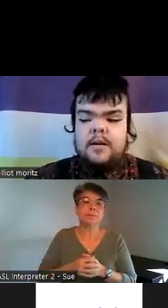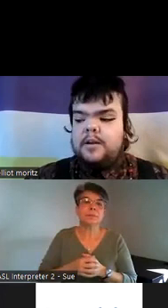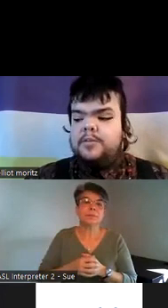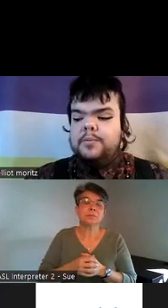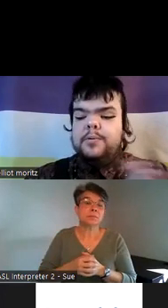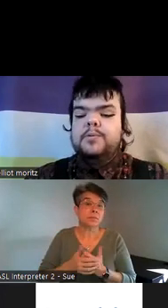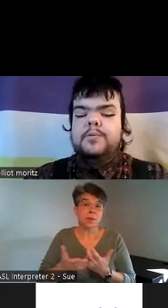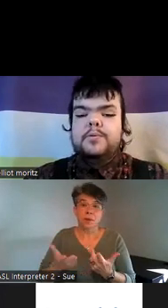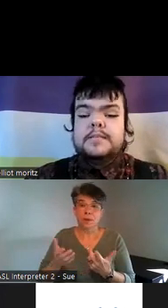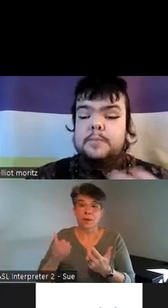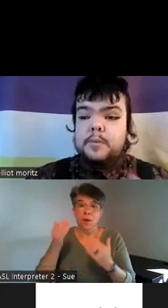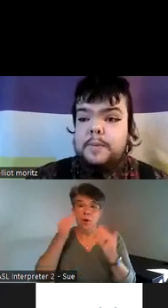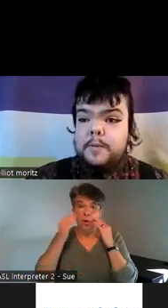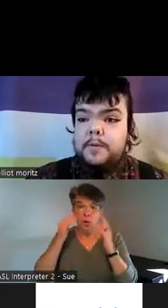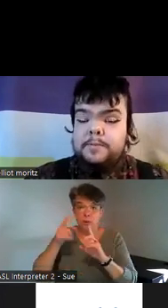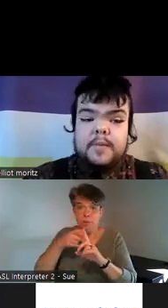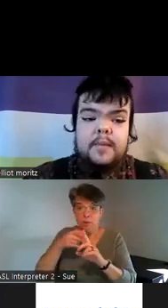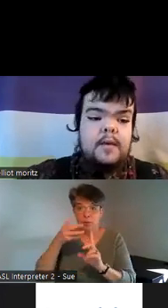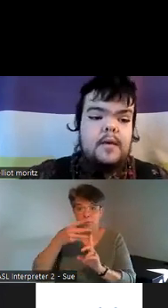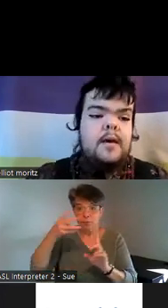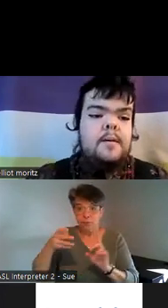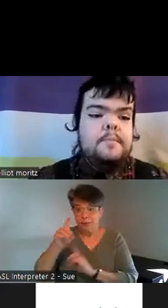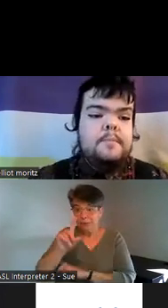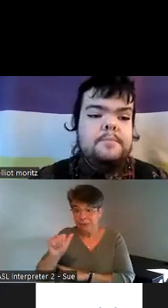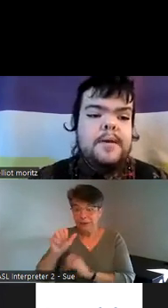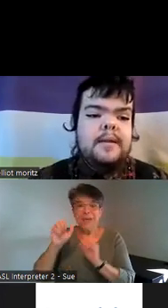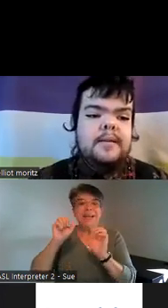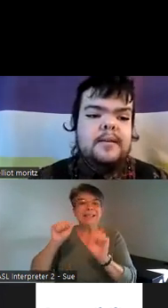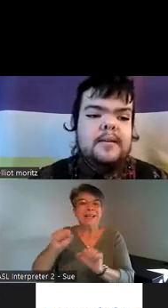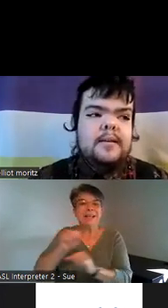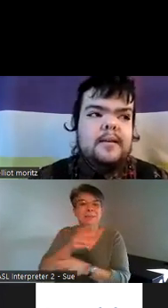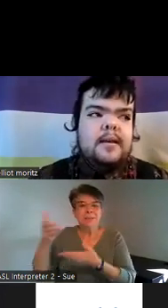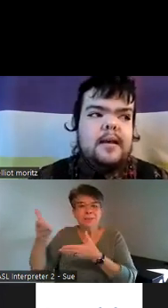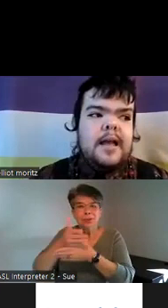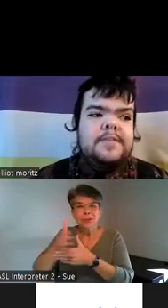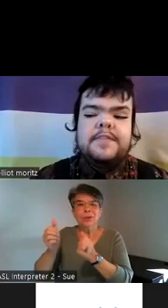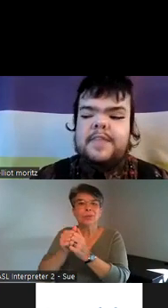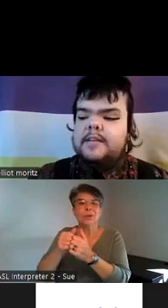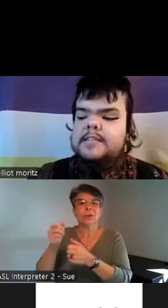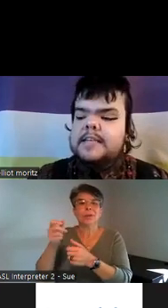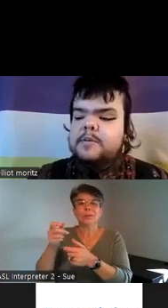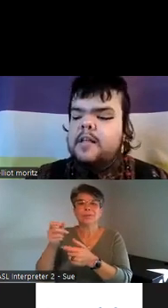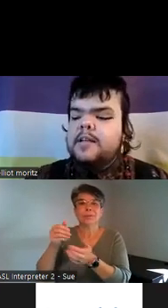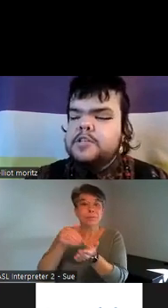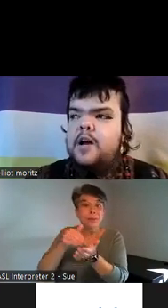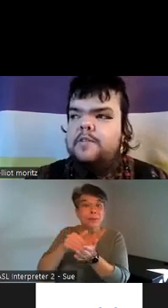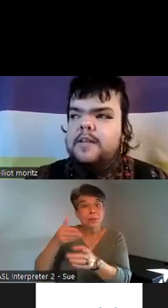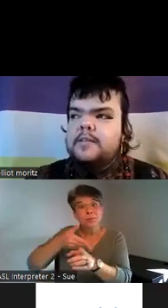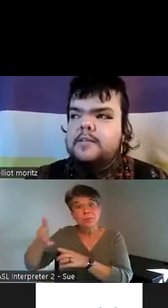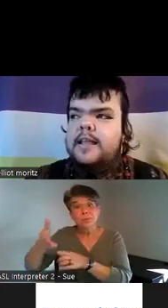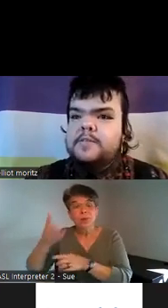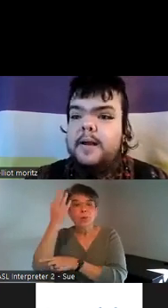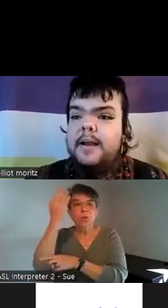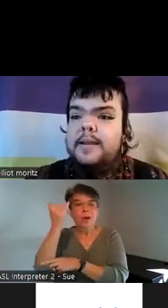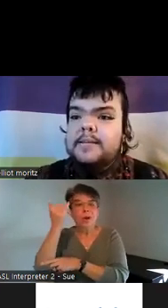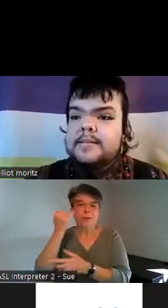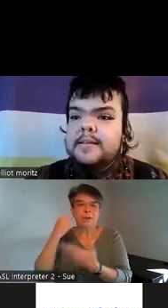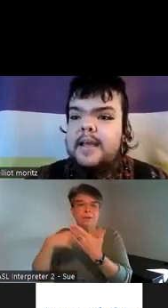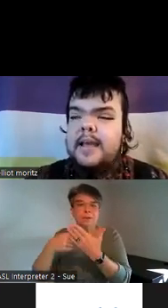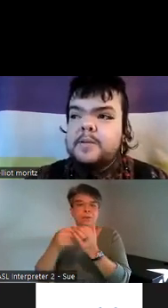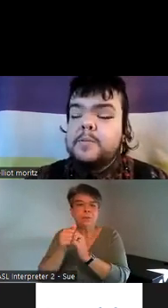on through disabled people um but I think that disabled knowledge is often left behind and we